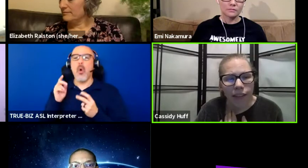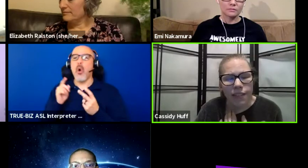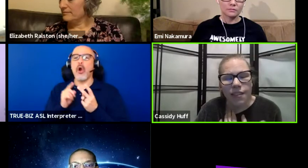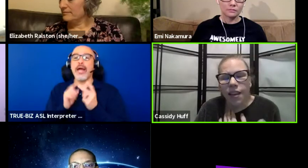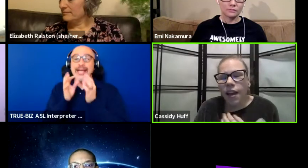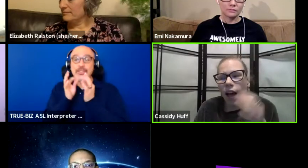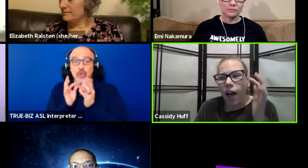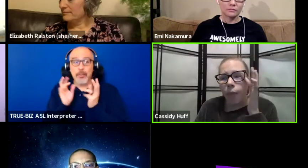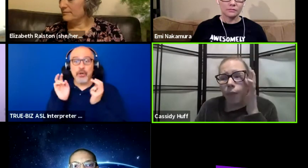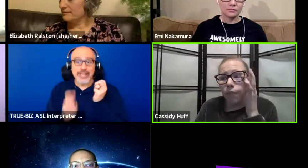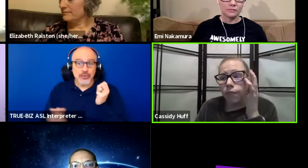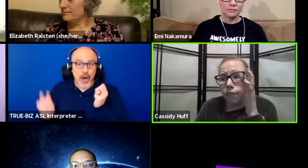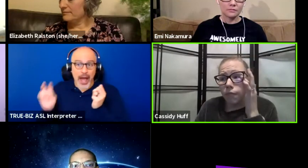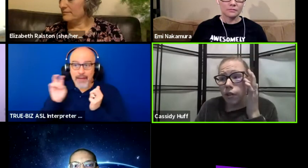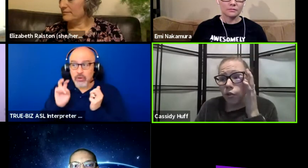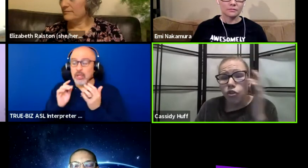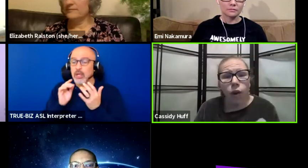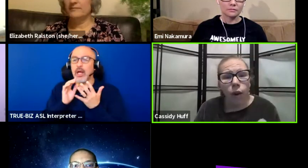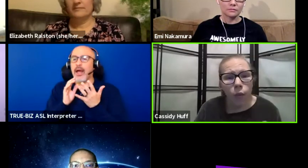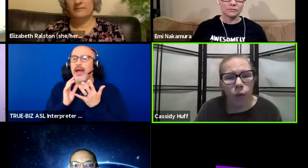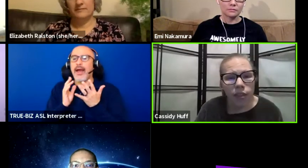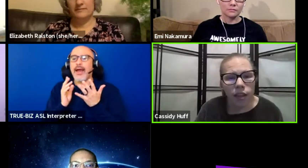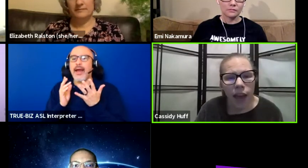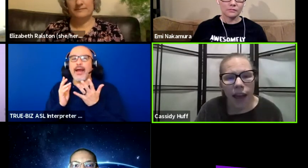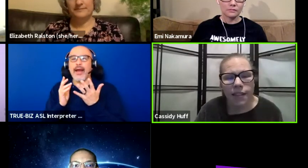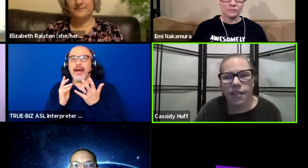and, you know, tour with the cast.